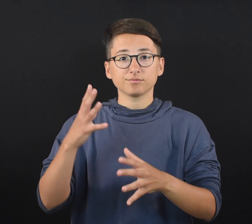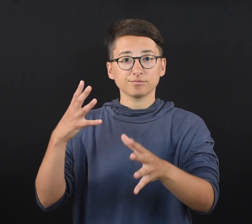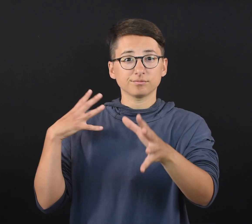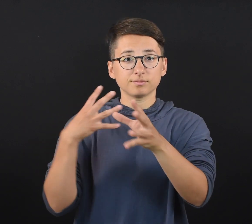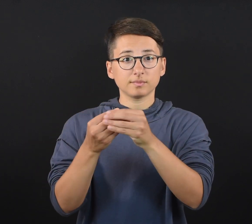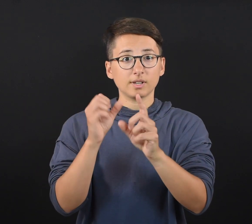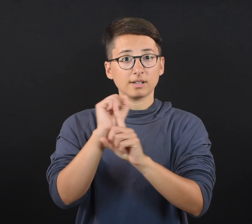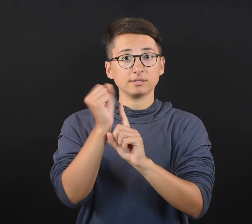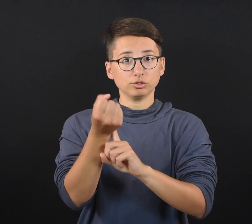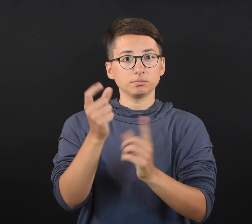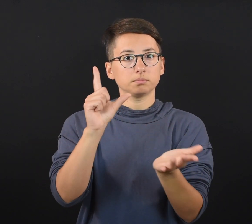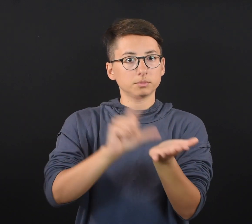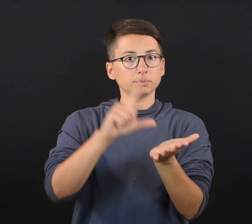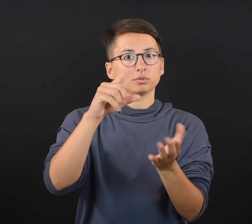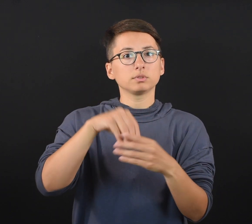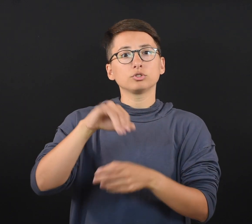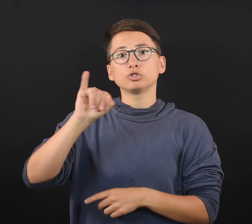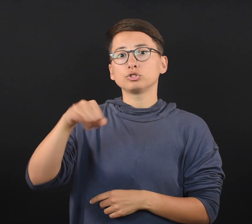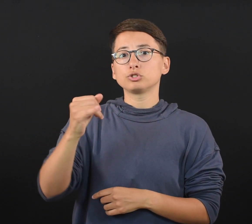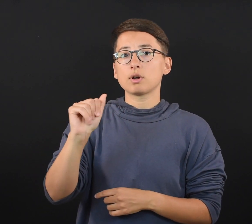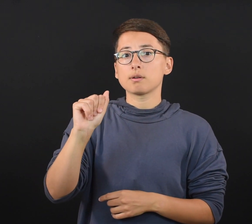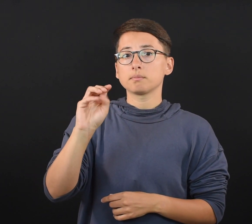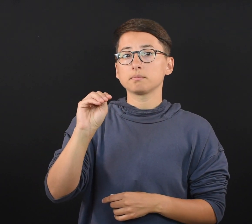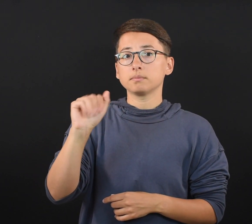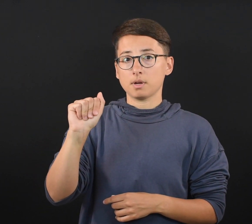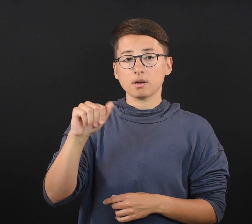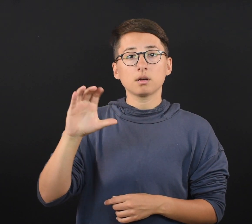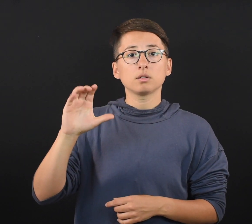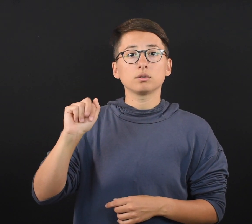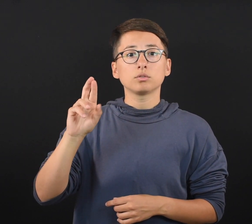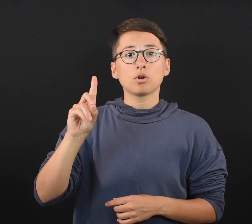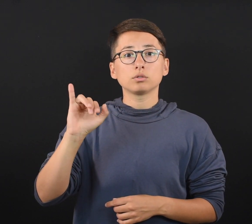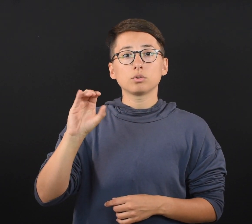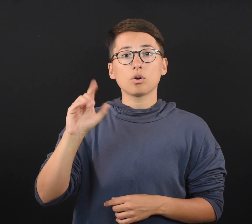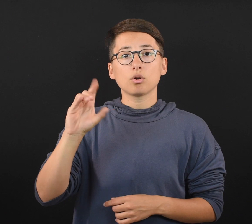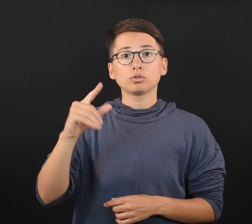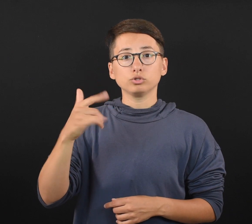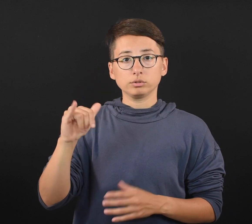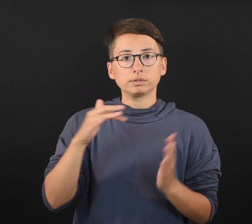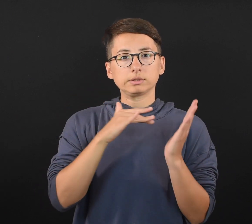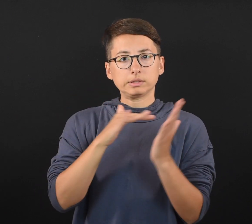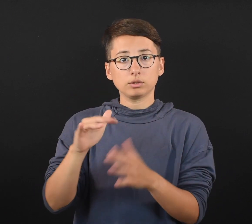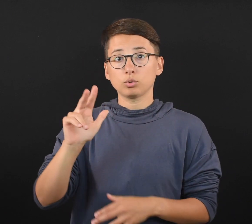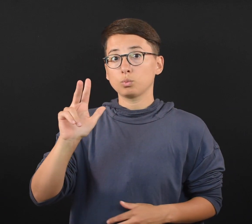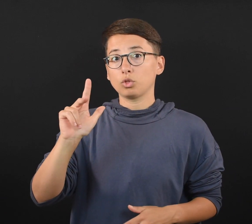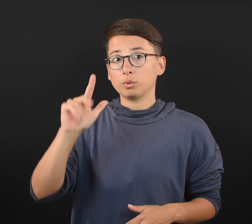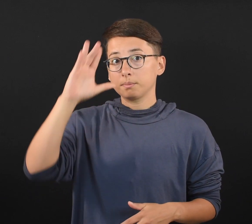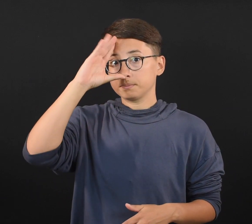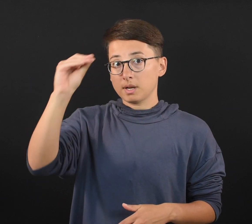A retrospective case series published in JAMA Cardiology studied 23 men in the U.S.